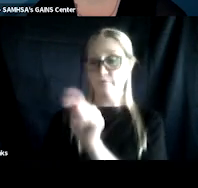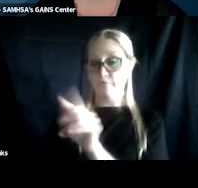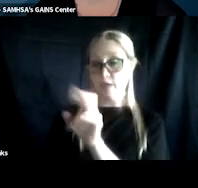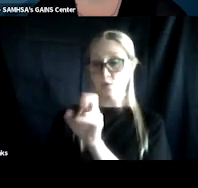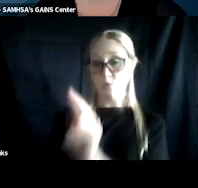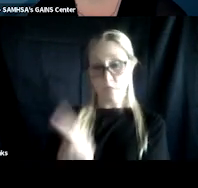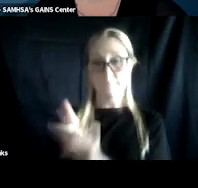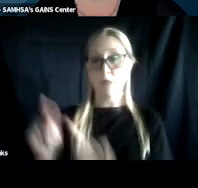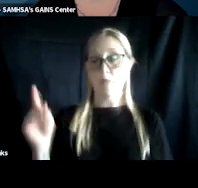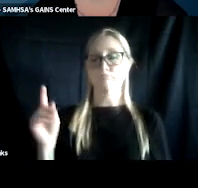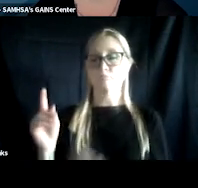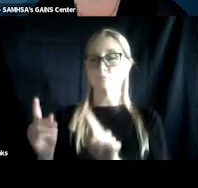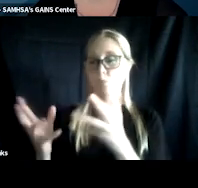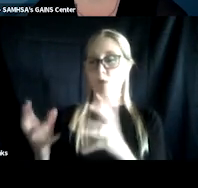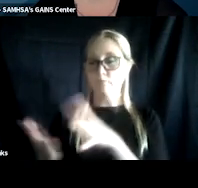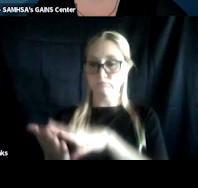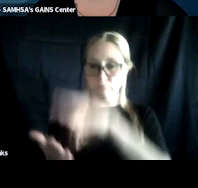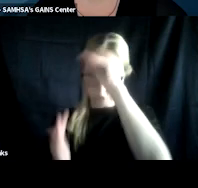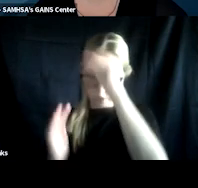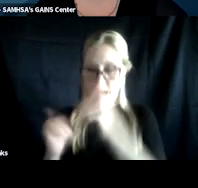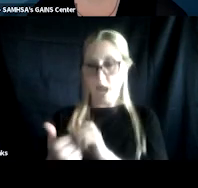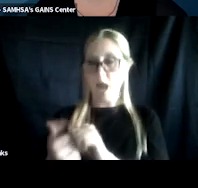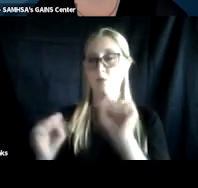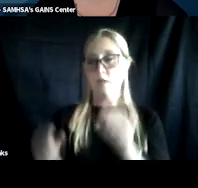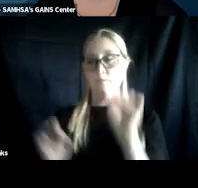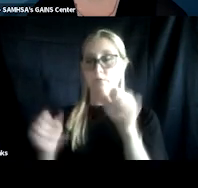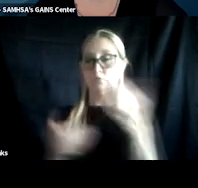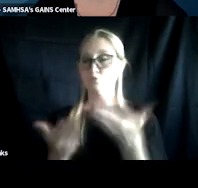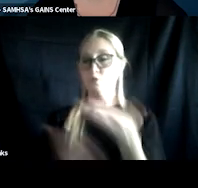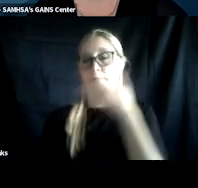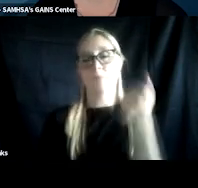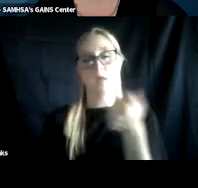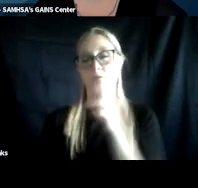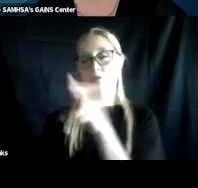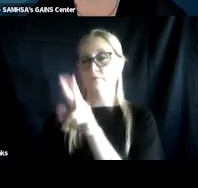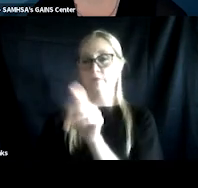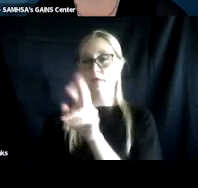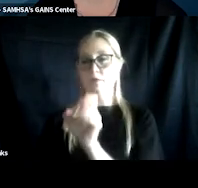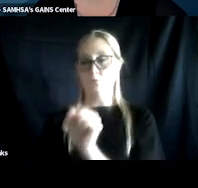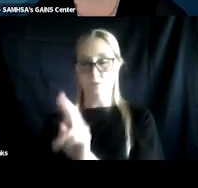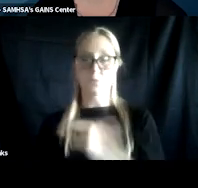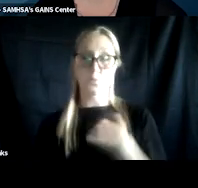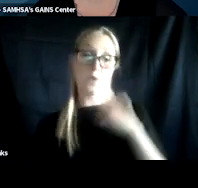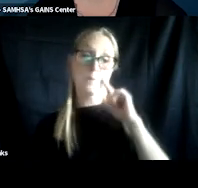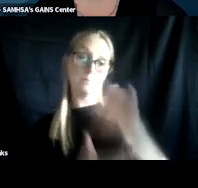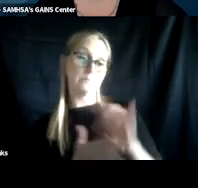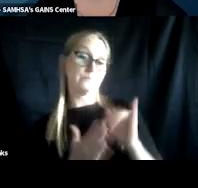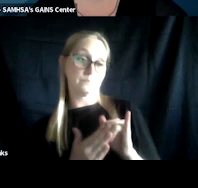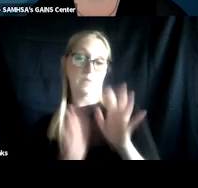to attend to learn how to better serve our veterans. SAMHSA believes that Veterans Treatment Court are an important resource for communities